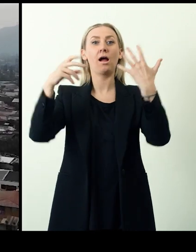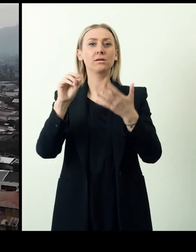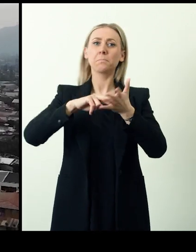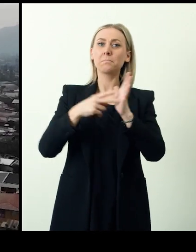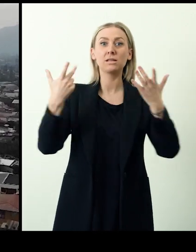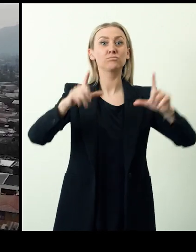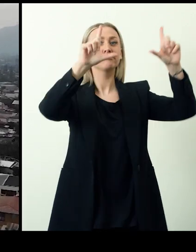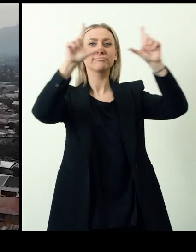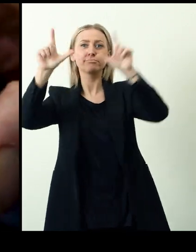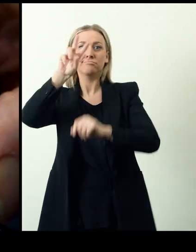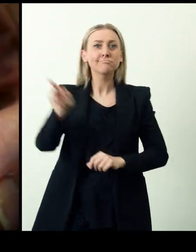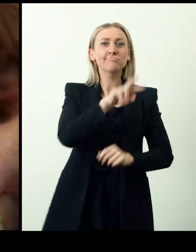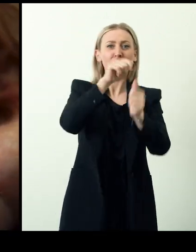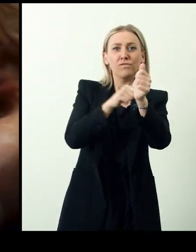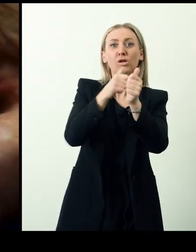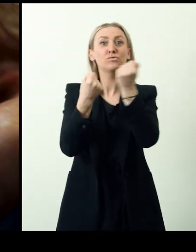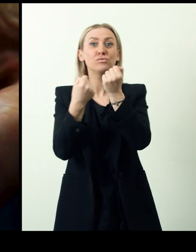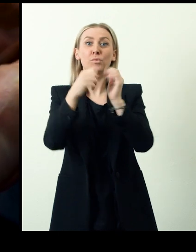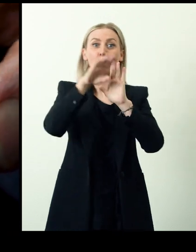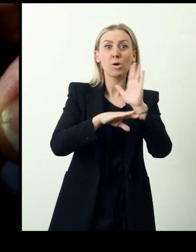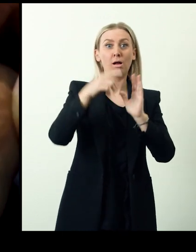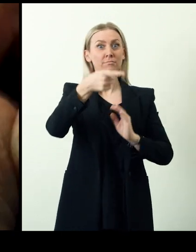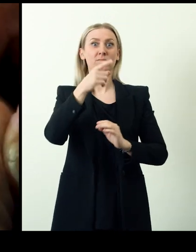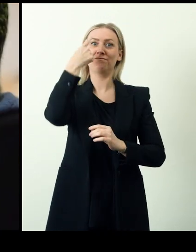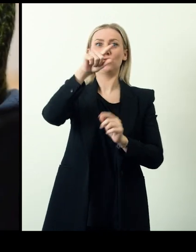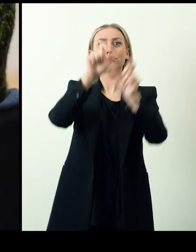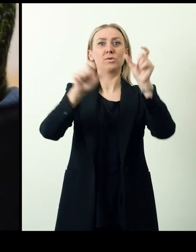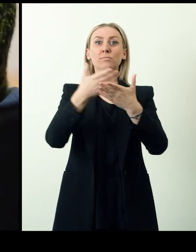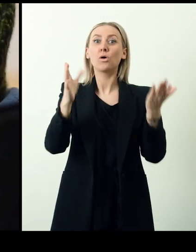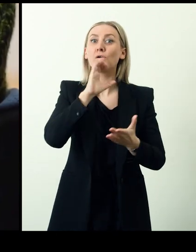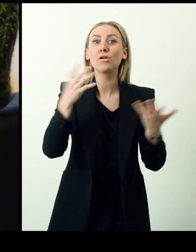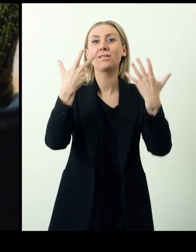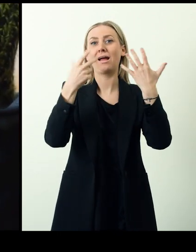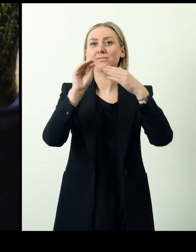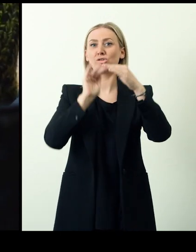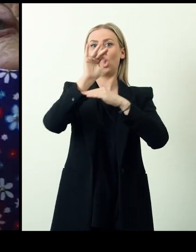a monitoring follow-up and support program for persons aged over 80. By end of 2021.